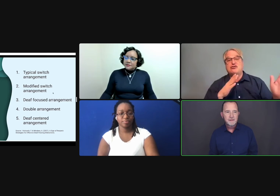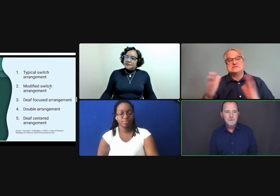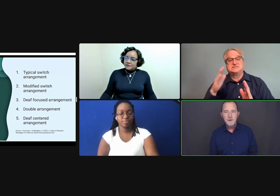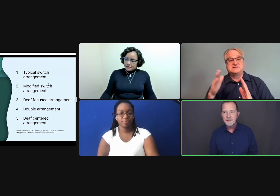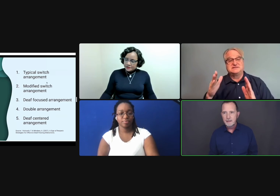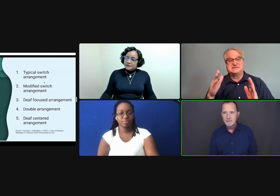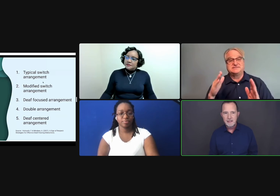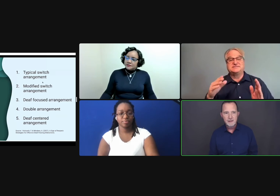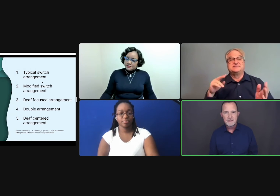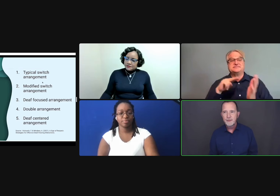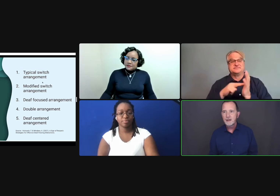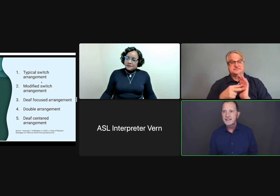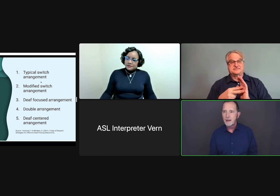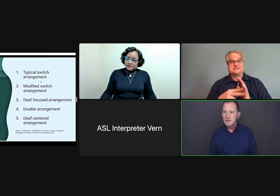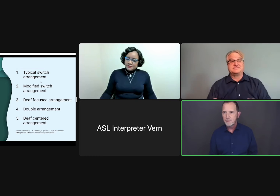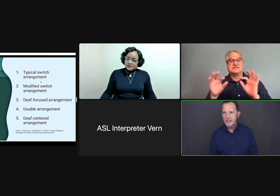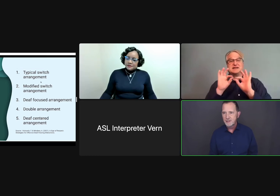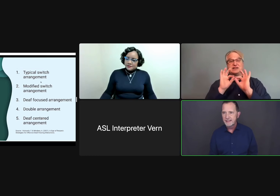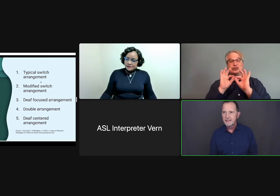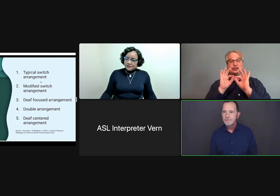The fourth item here is what we call the double arrangement.